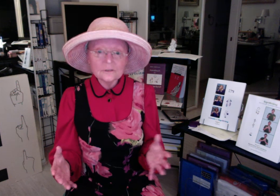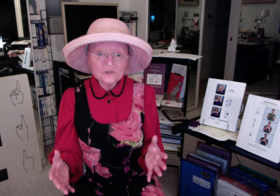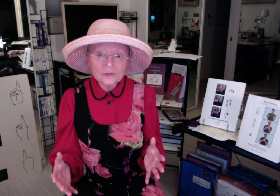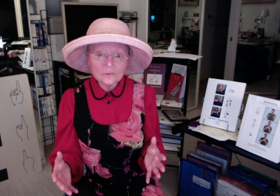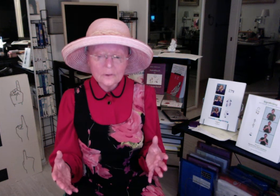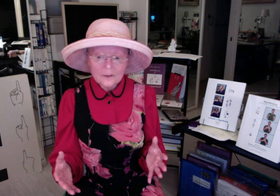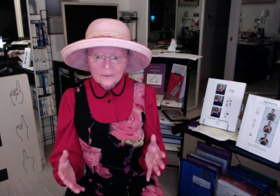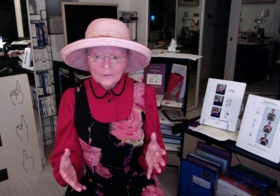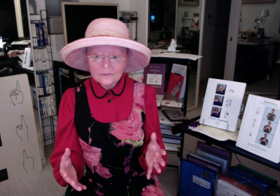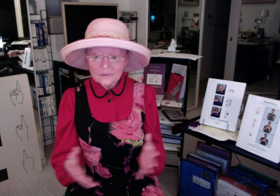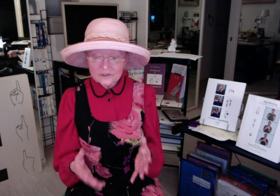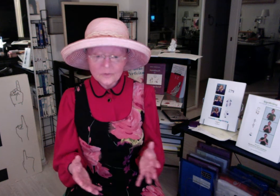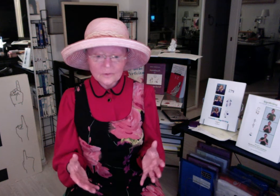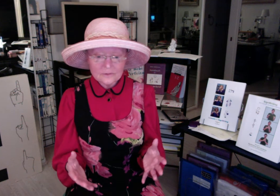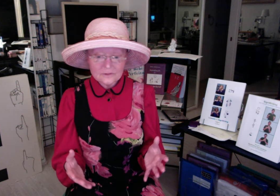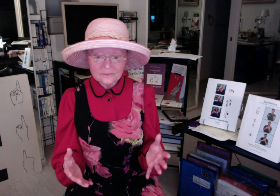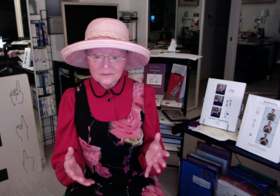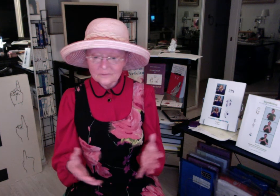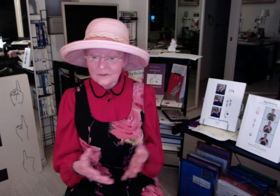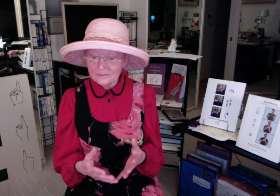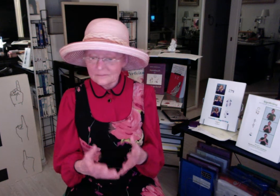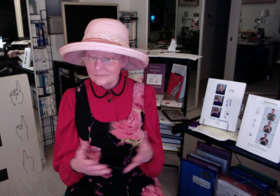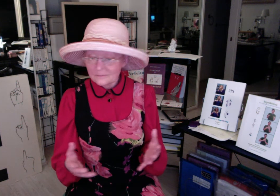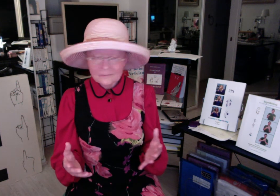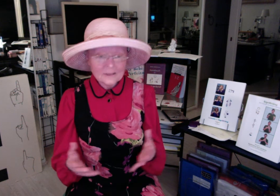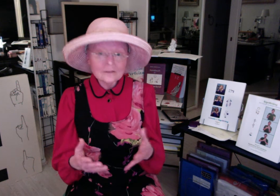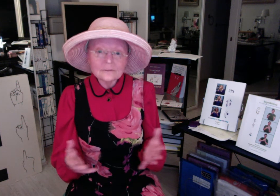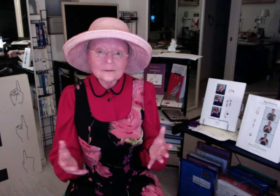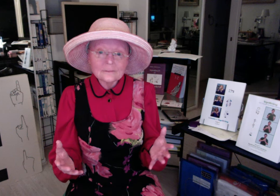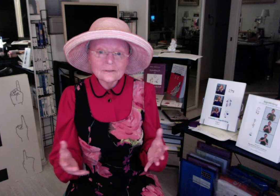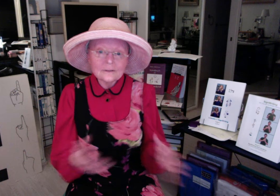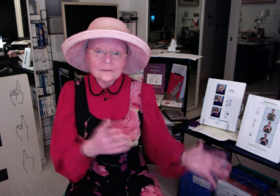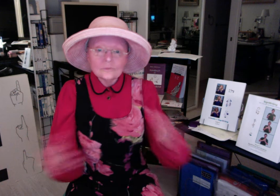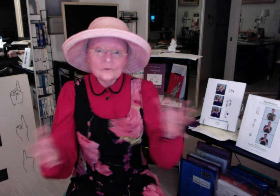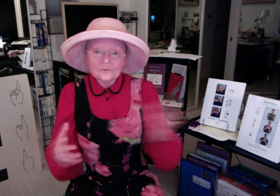general. We can write sports. We can write anything - anything that moves. Right now -